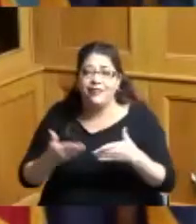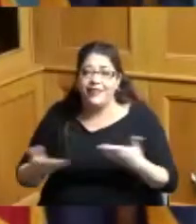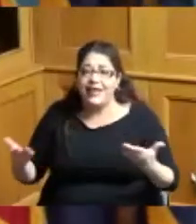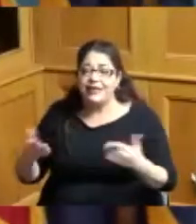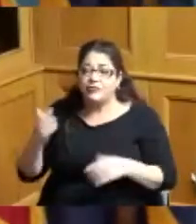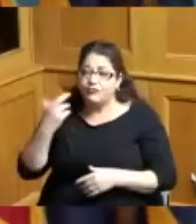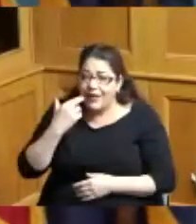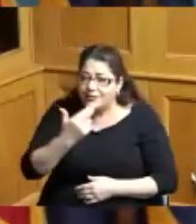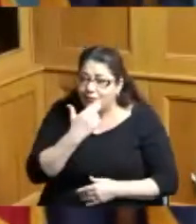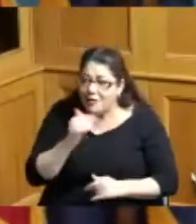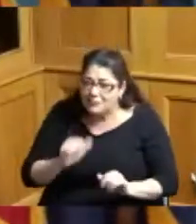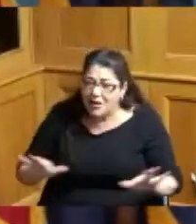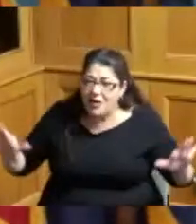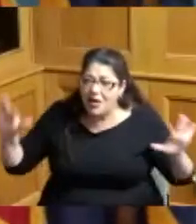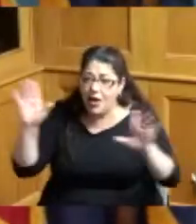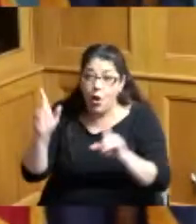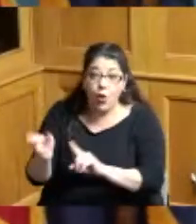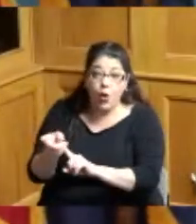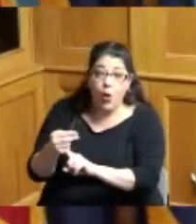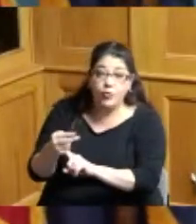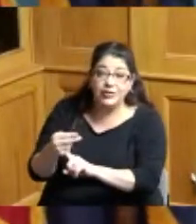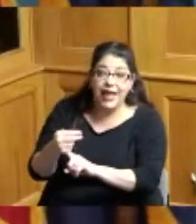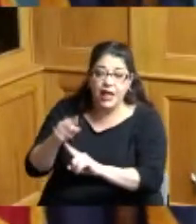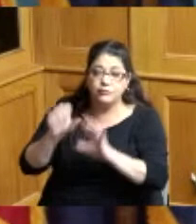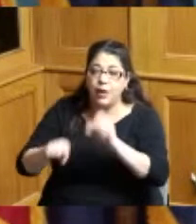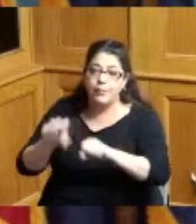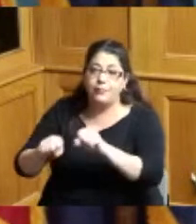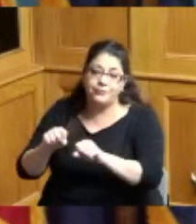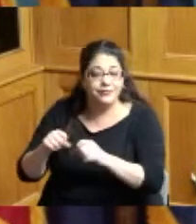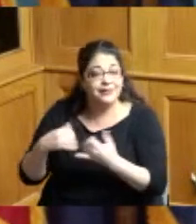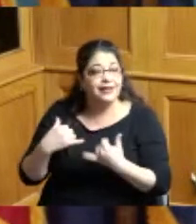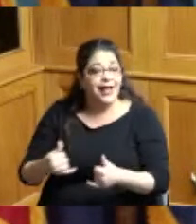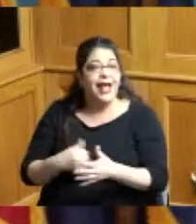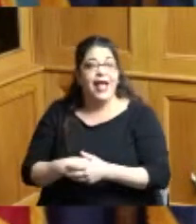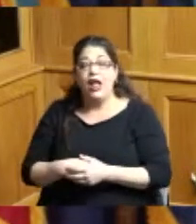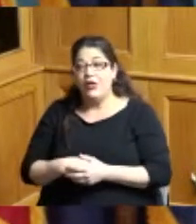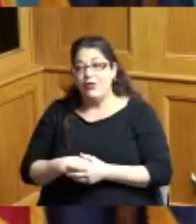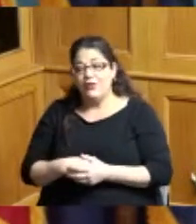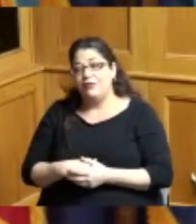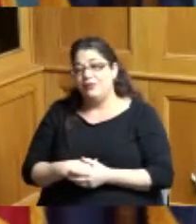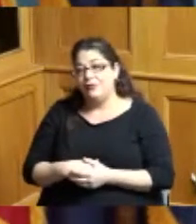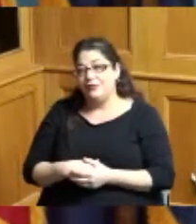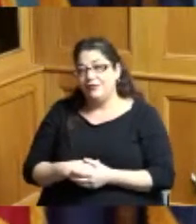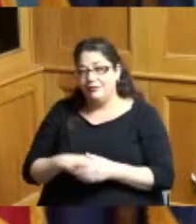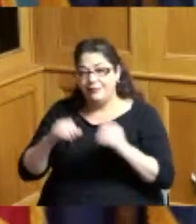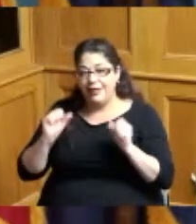everywhere and I hear that hotels are being booked people are being able to make reservations at